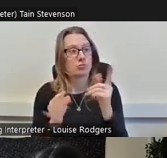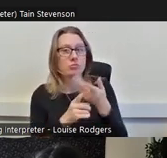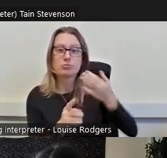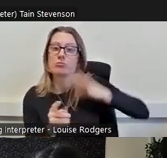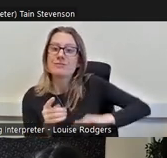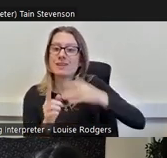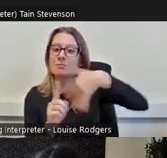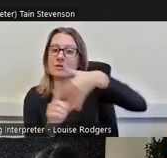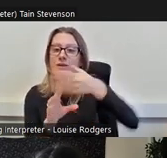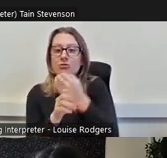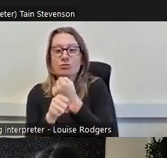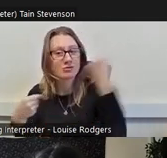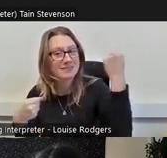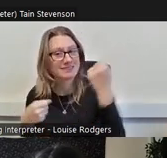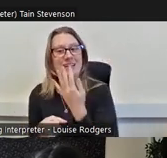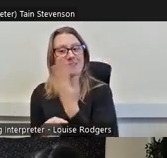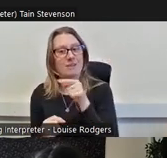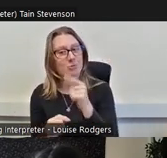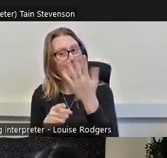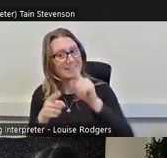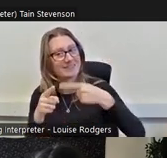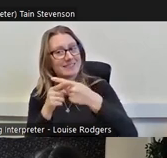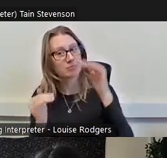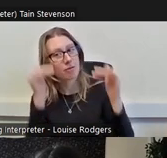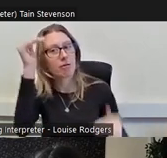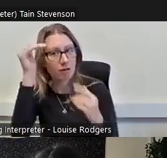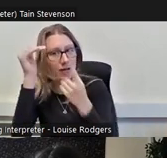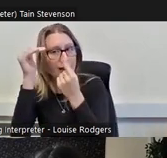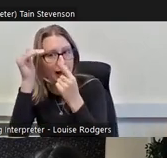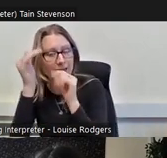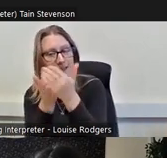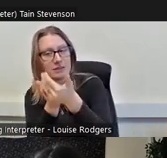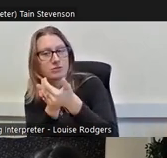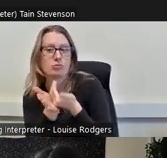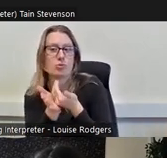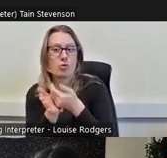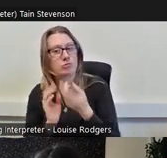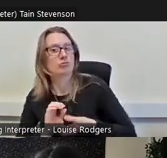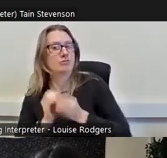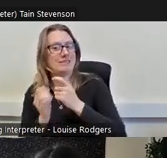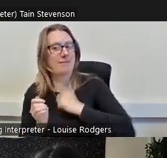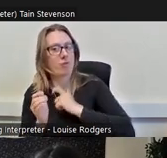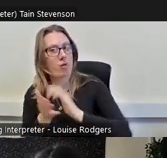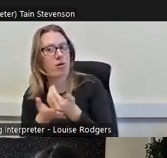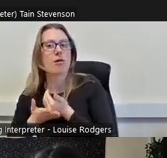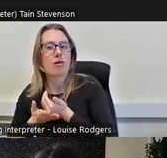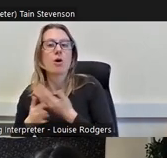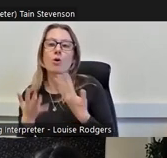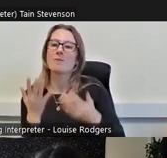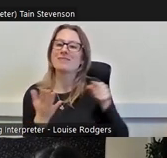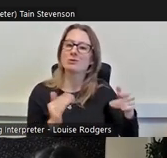are 5.5 times more likely to secure a creative role than those from working class backgrounds.